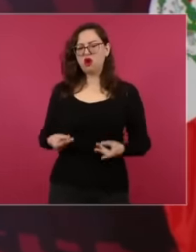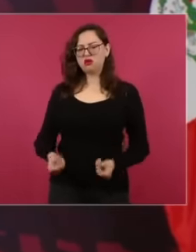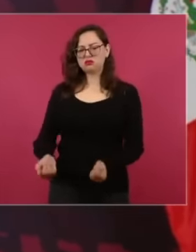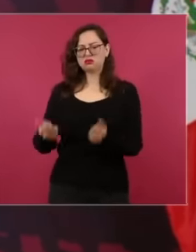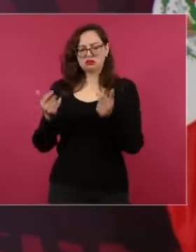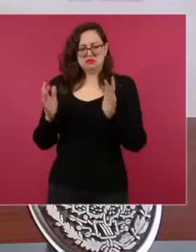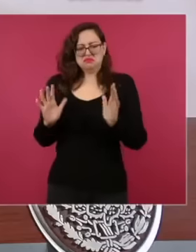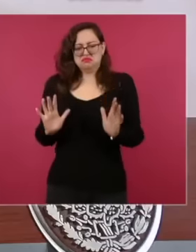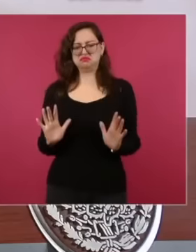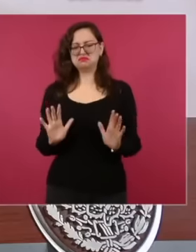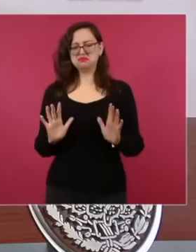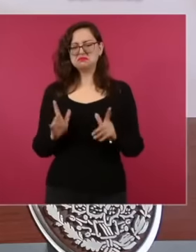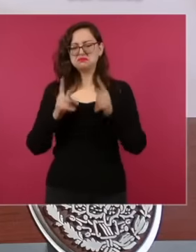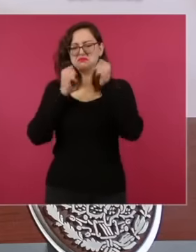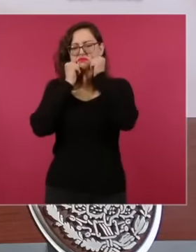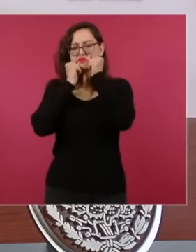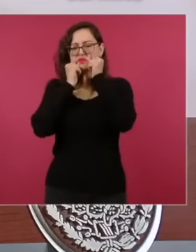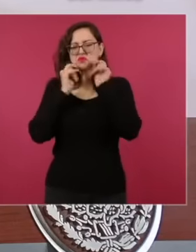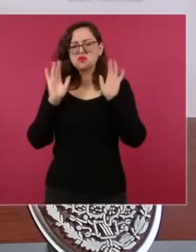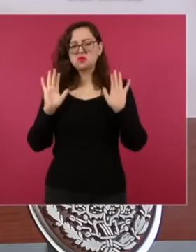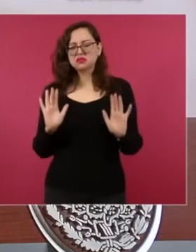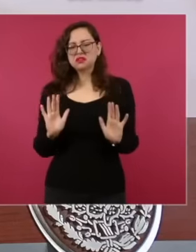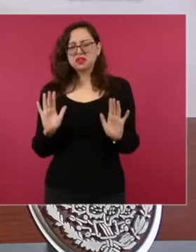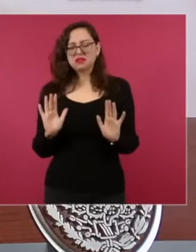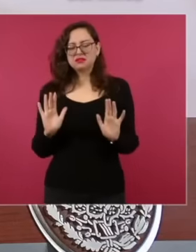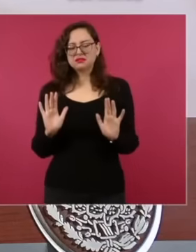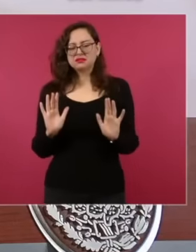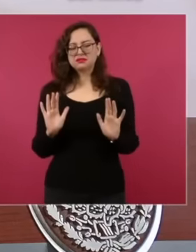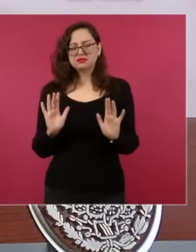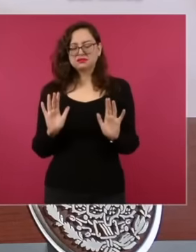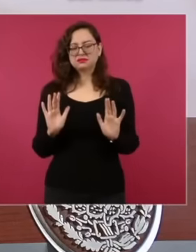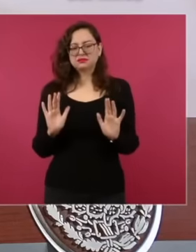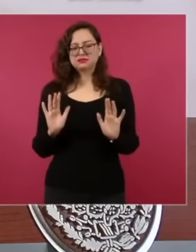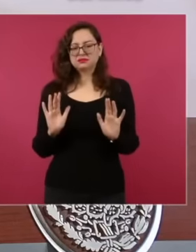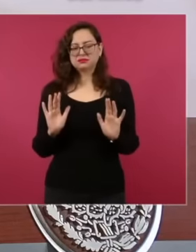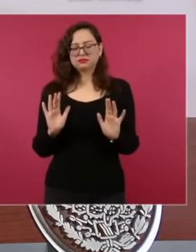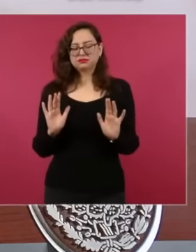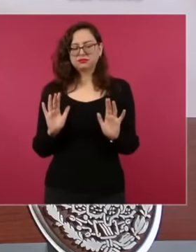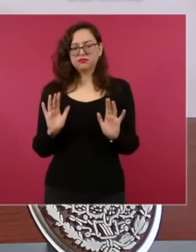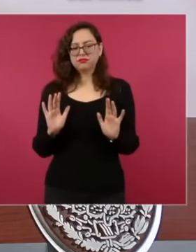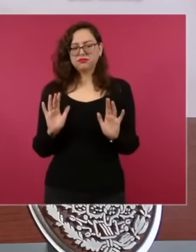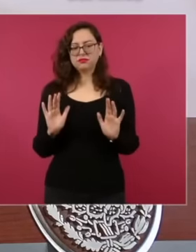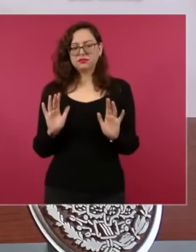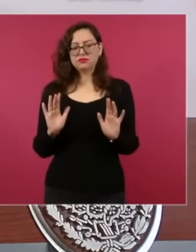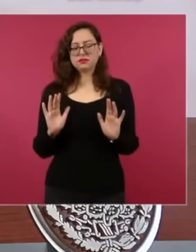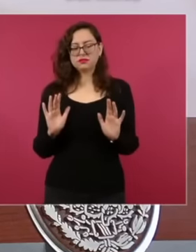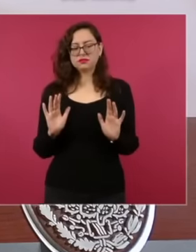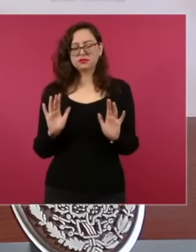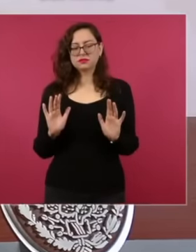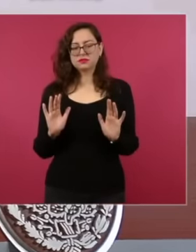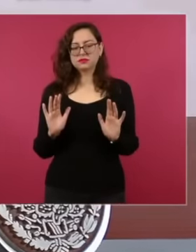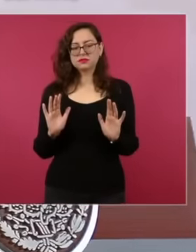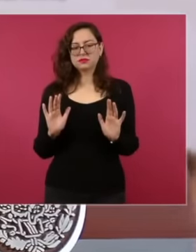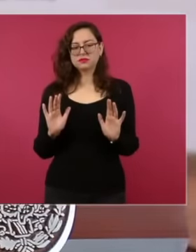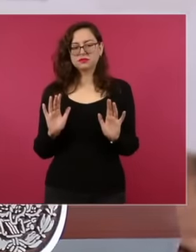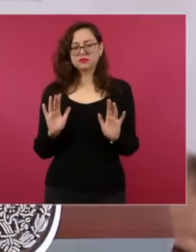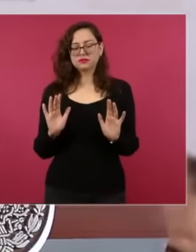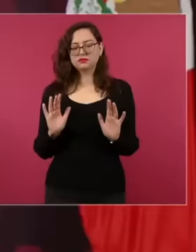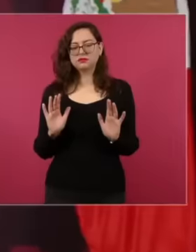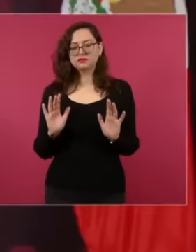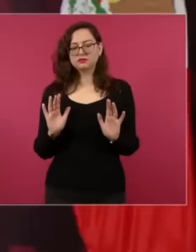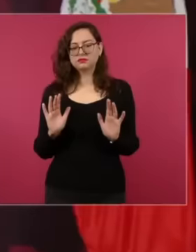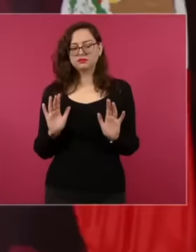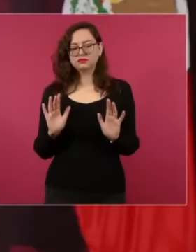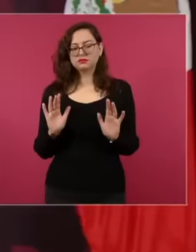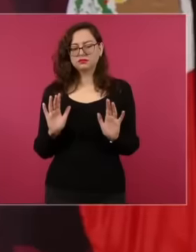government property. The encanadores,